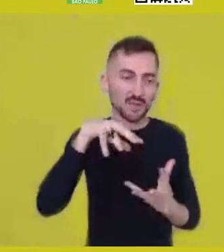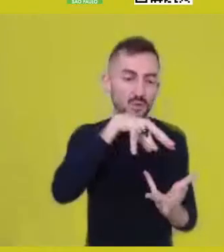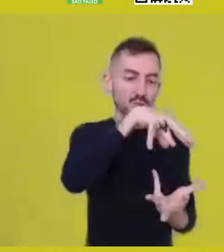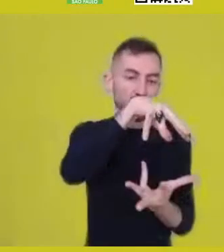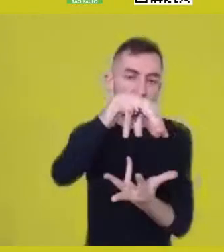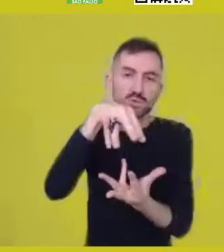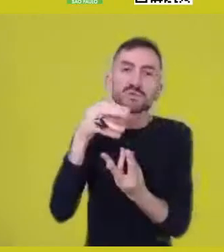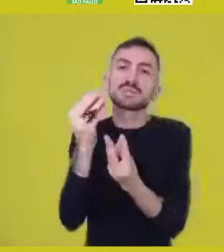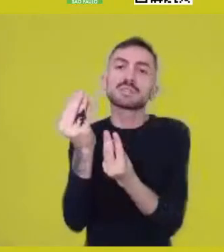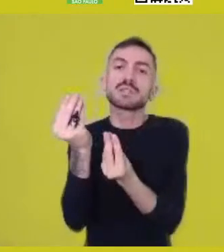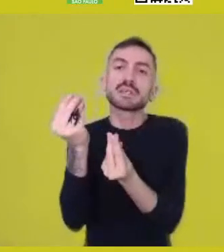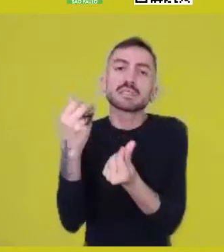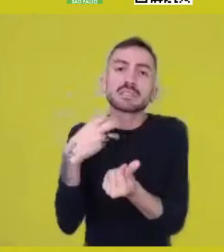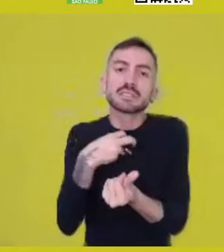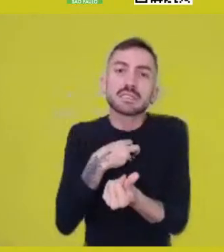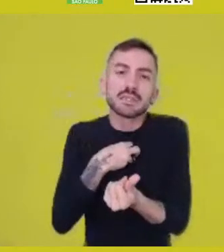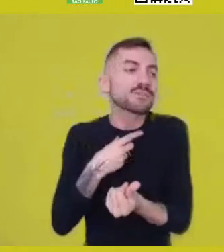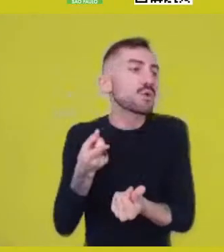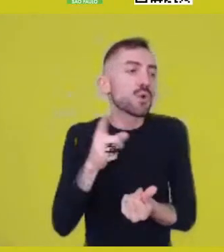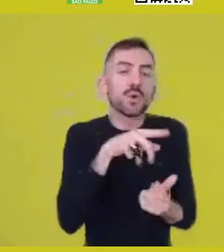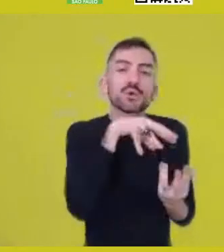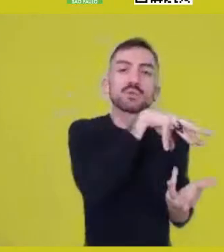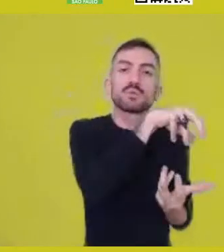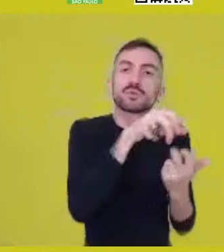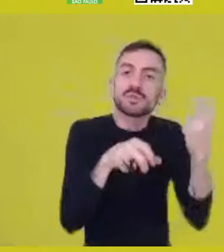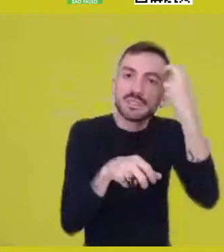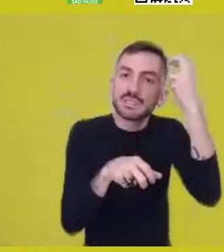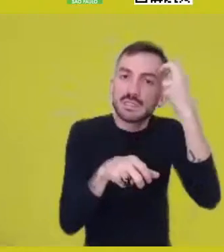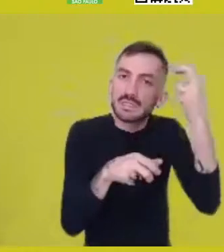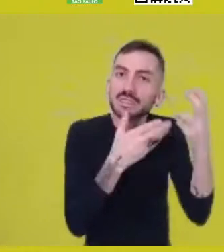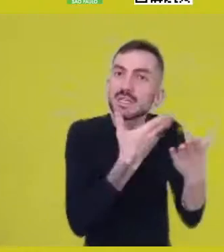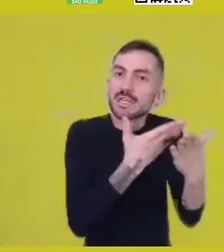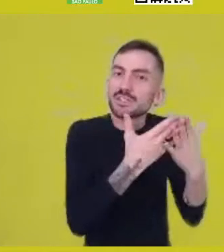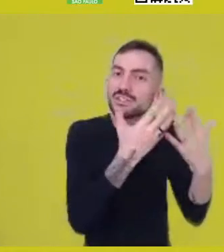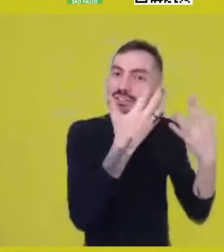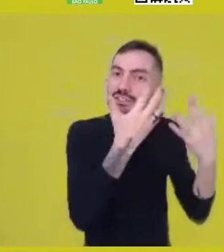and of that intelligible world as a perfect world,